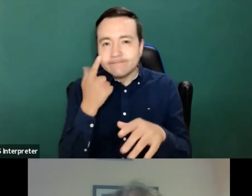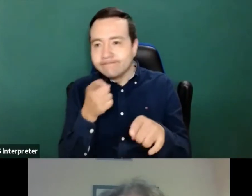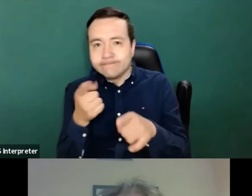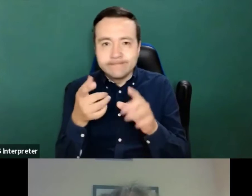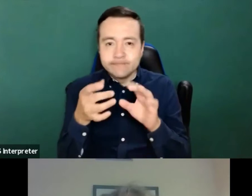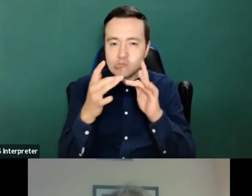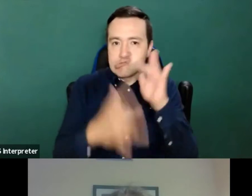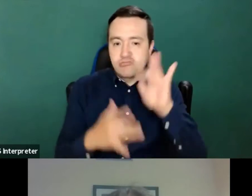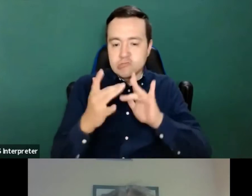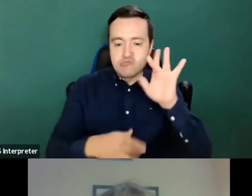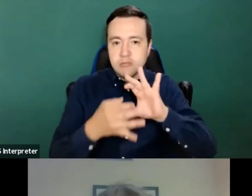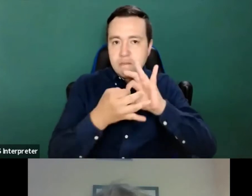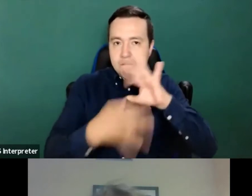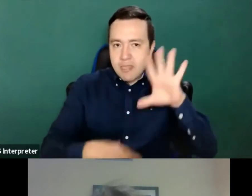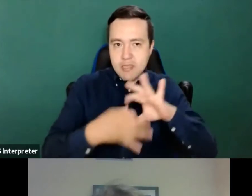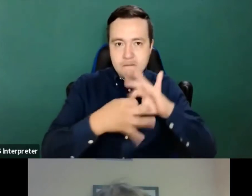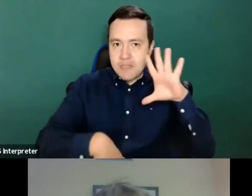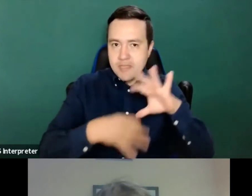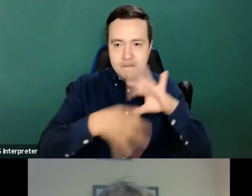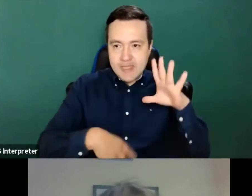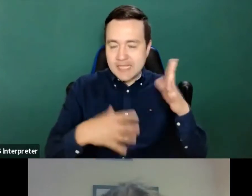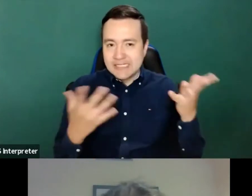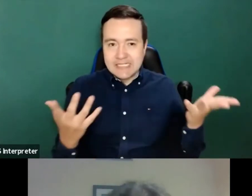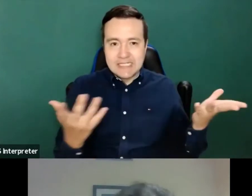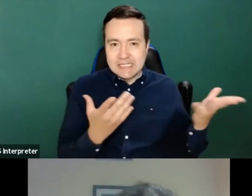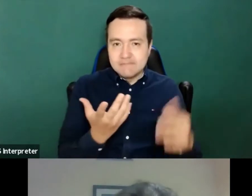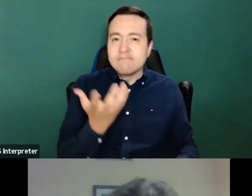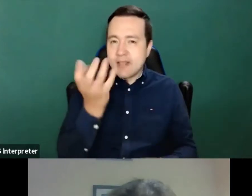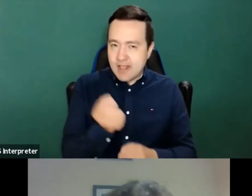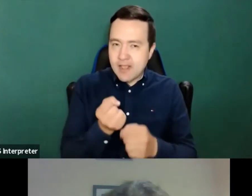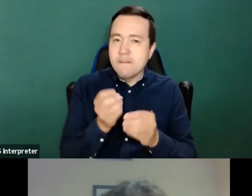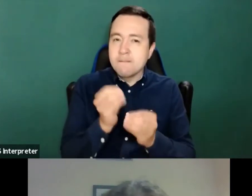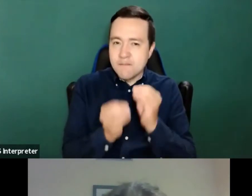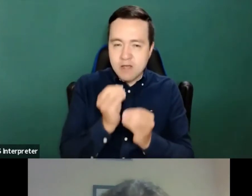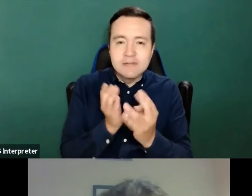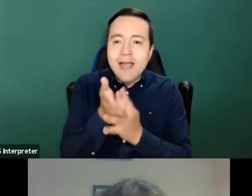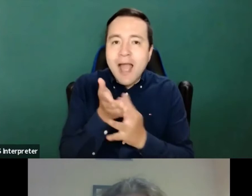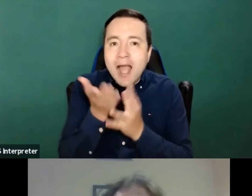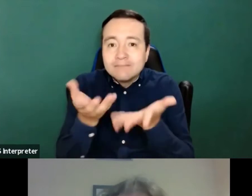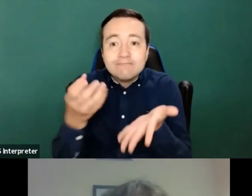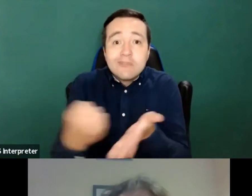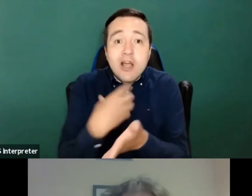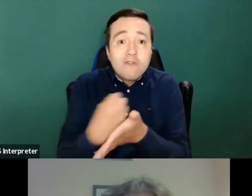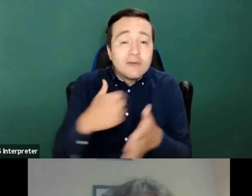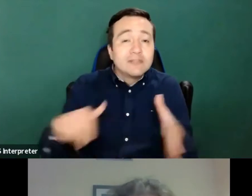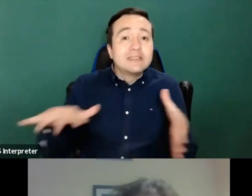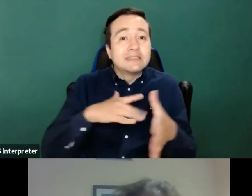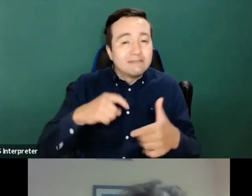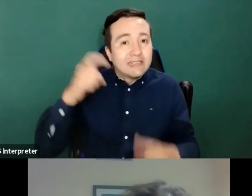And also they there are some access problems with the information in general and even to be able to persist process it.